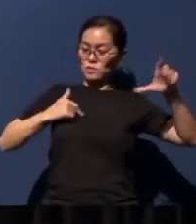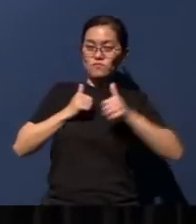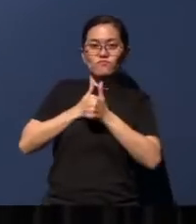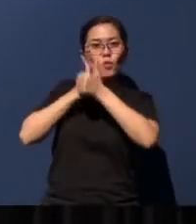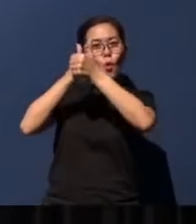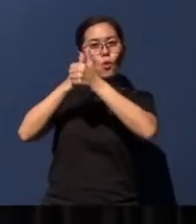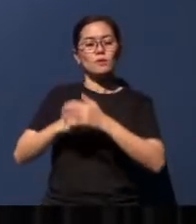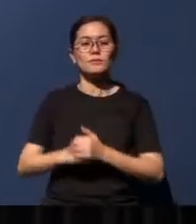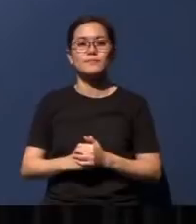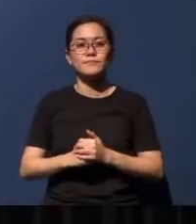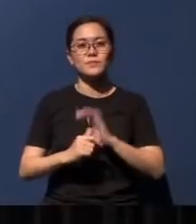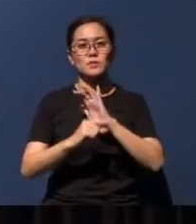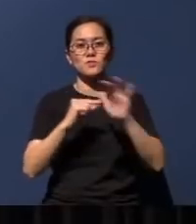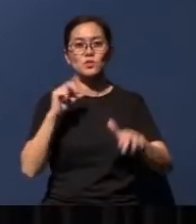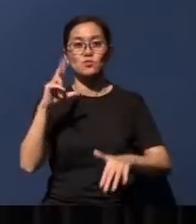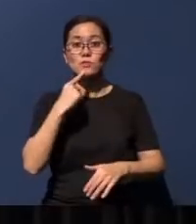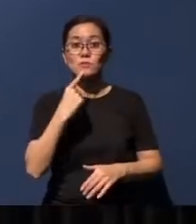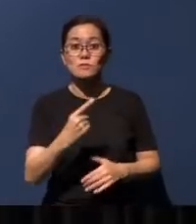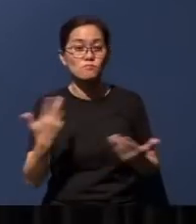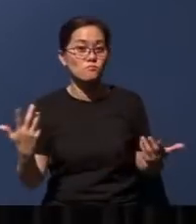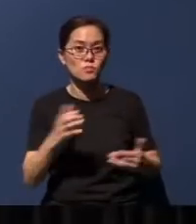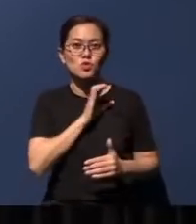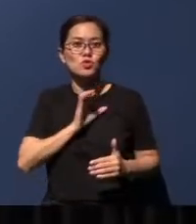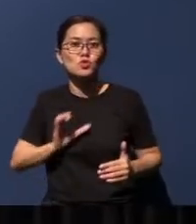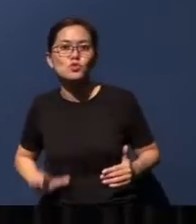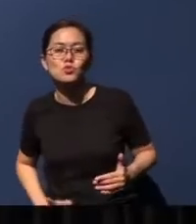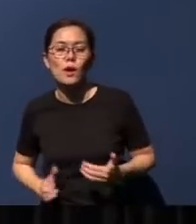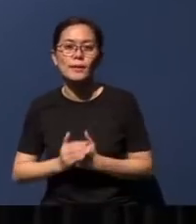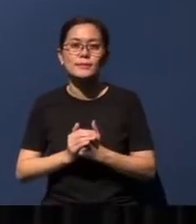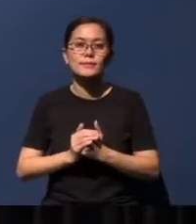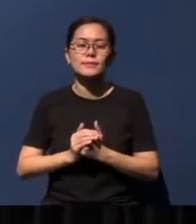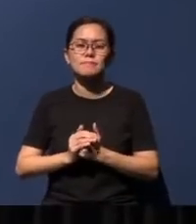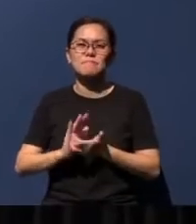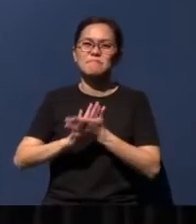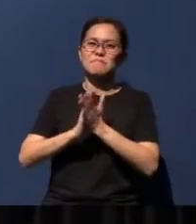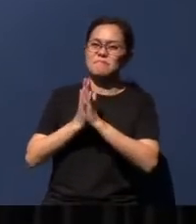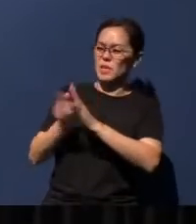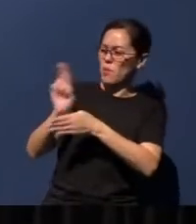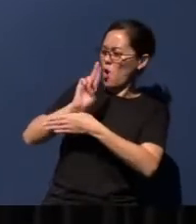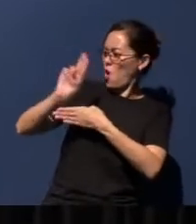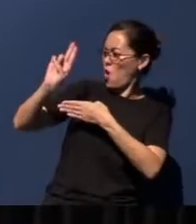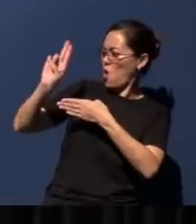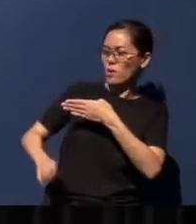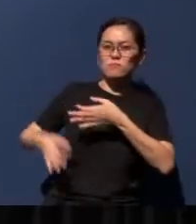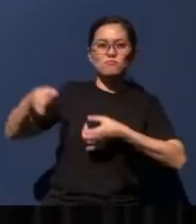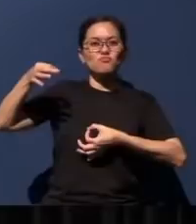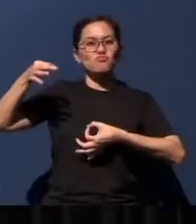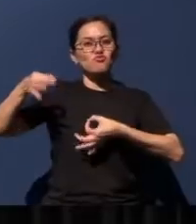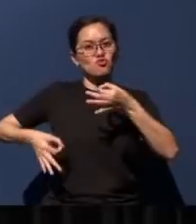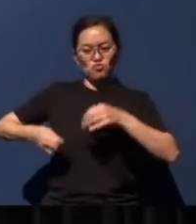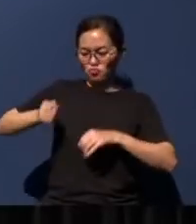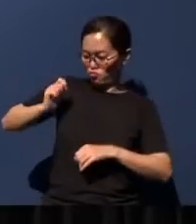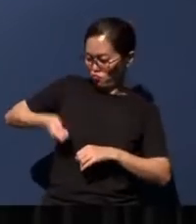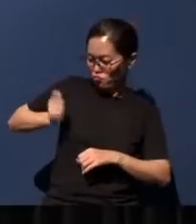Verse 3 tells us that Christ will be the ultimate Judge and Arbiter of nations